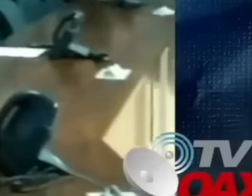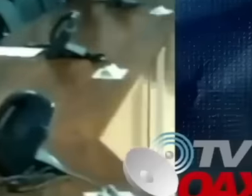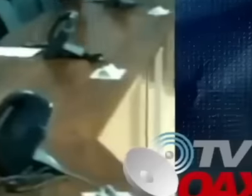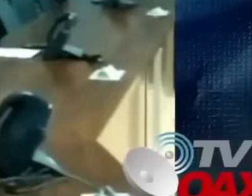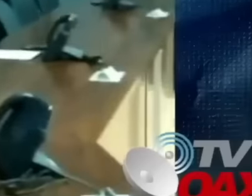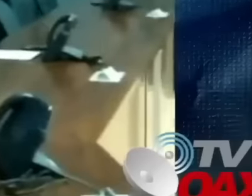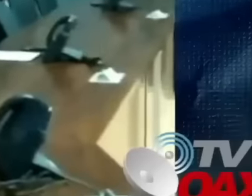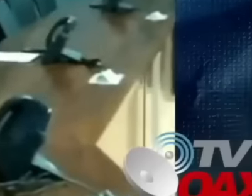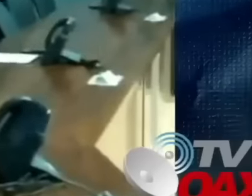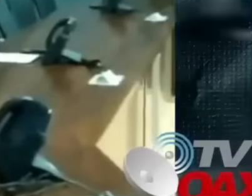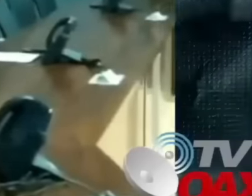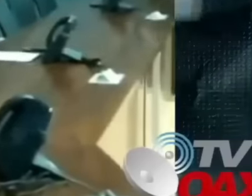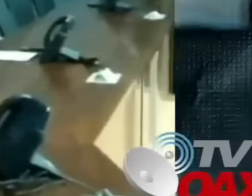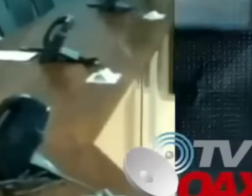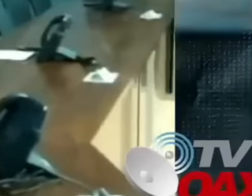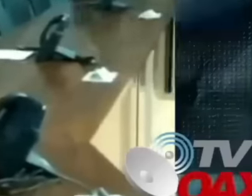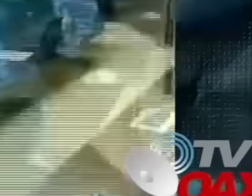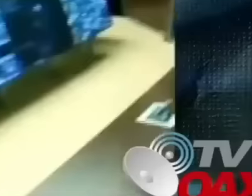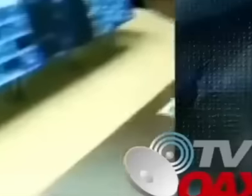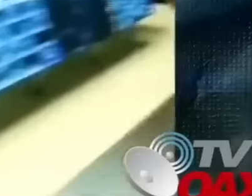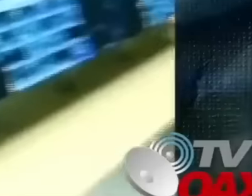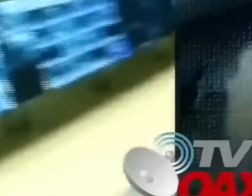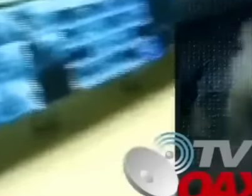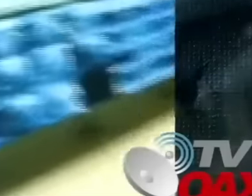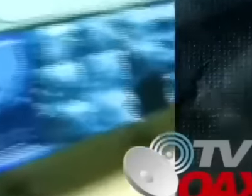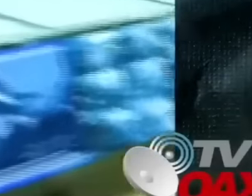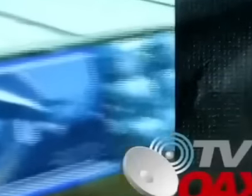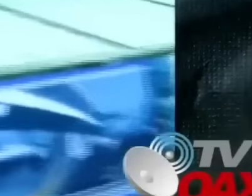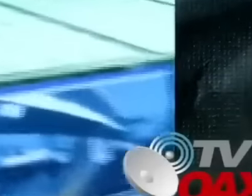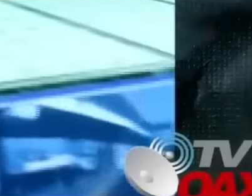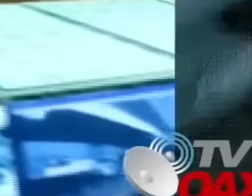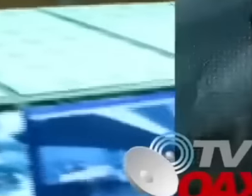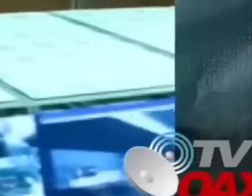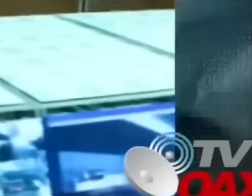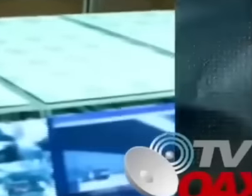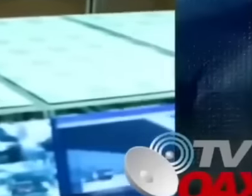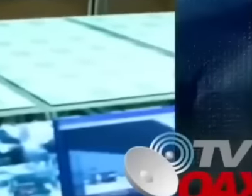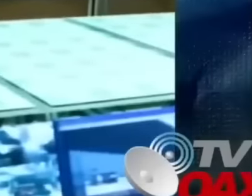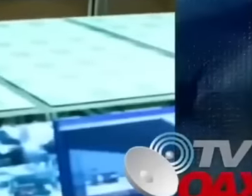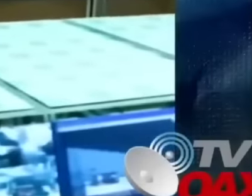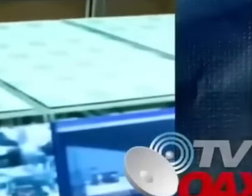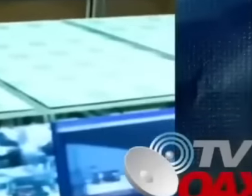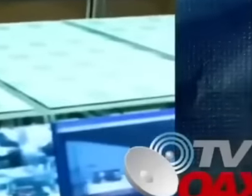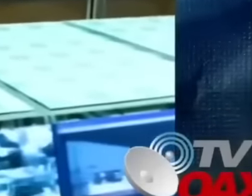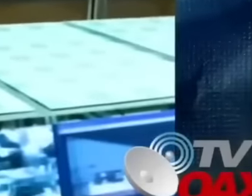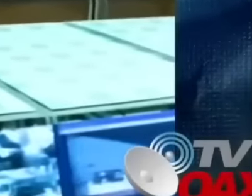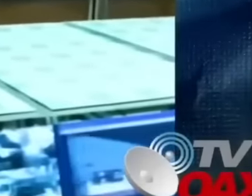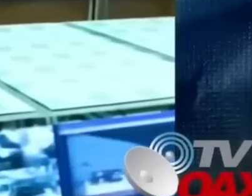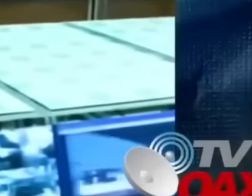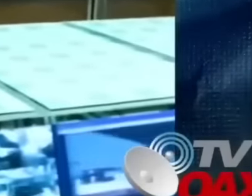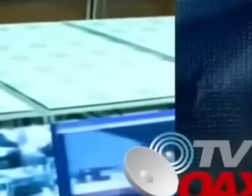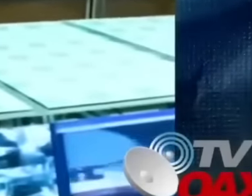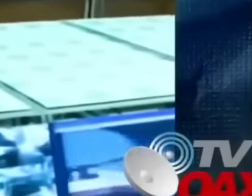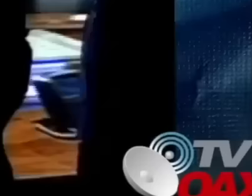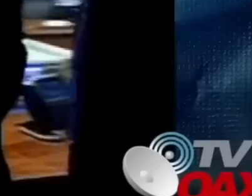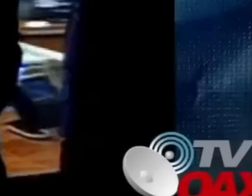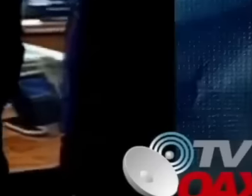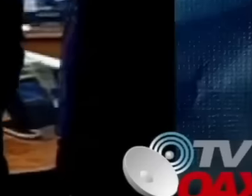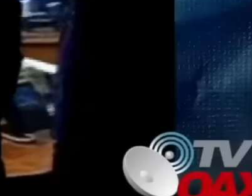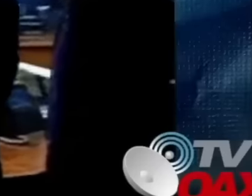Likewise, the construction has a 400 m tunnel that is illuminated and air-conditioned